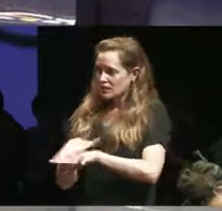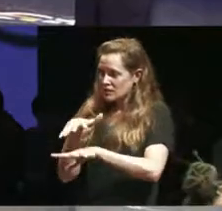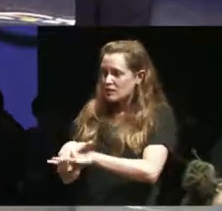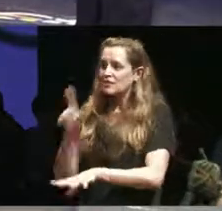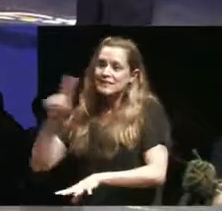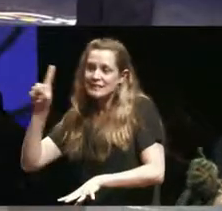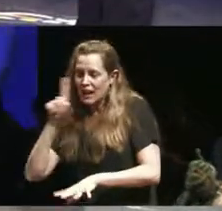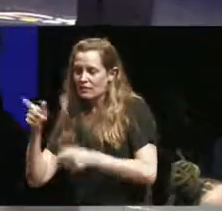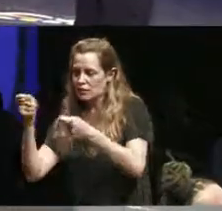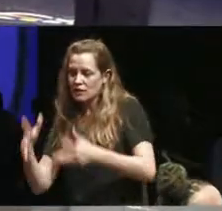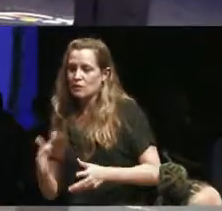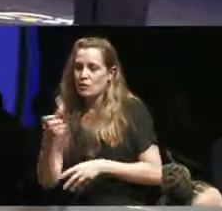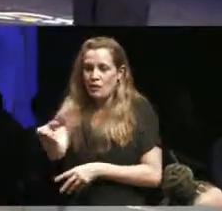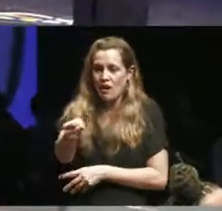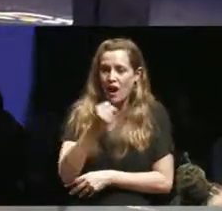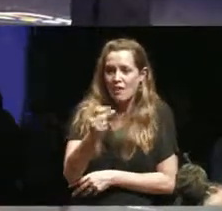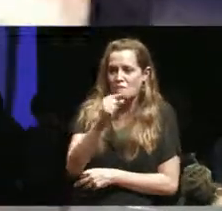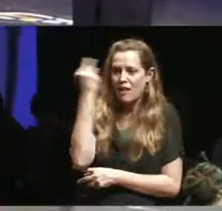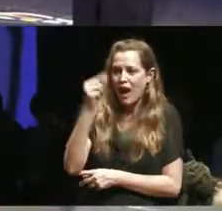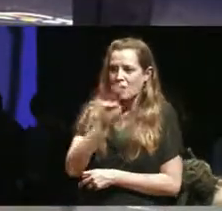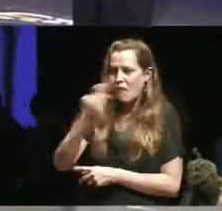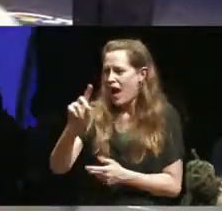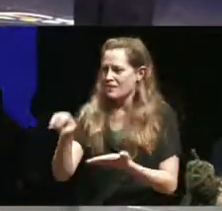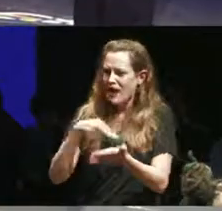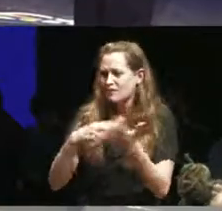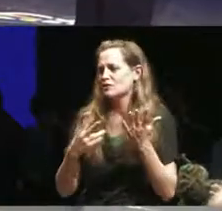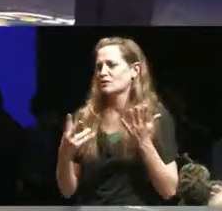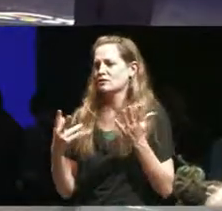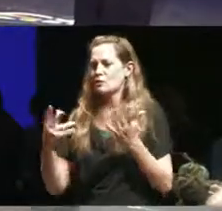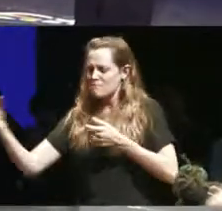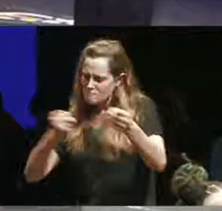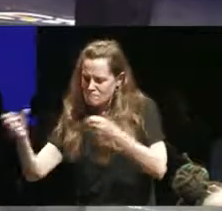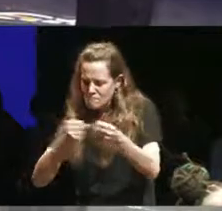you know black you know mad dancers that we're bringing in an intersectional